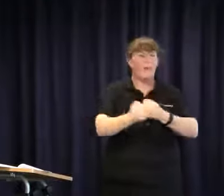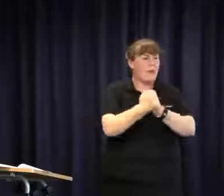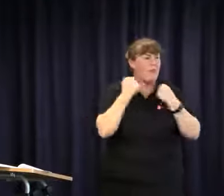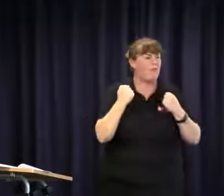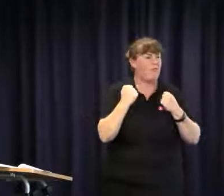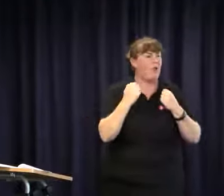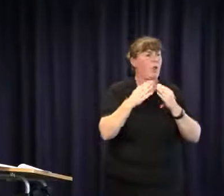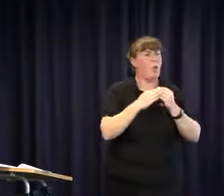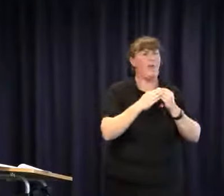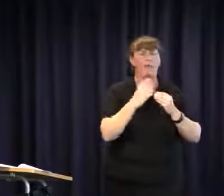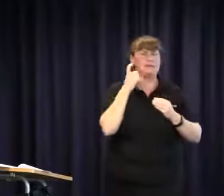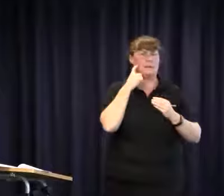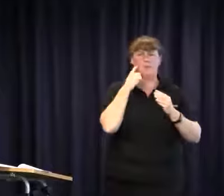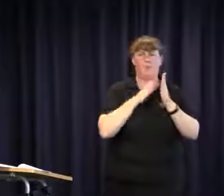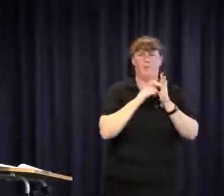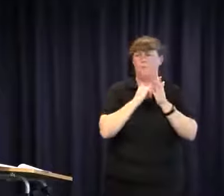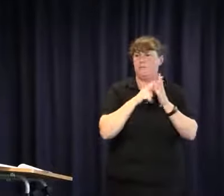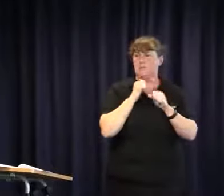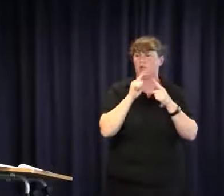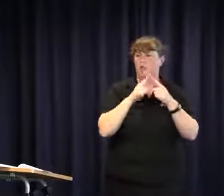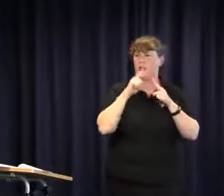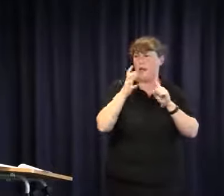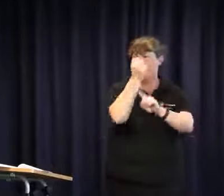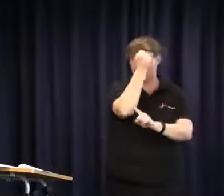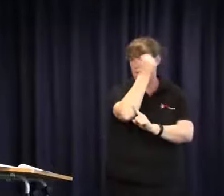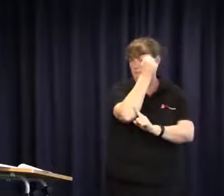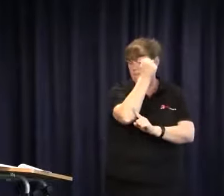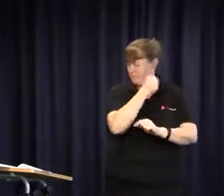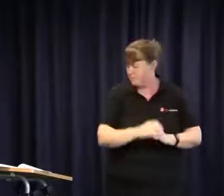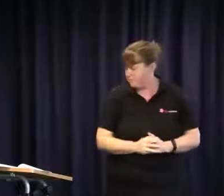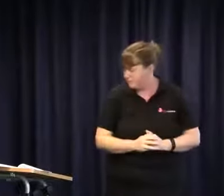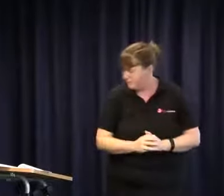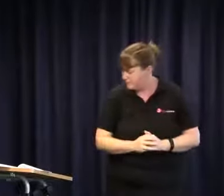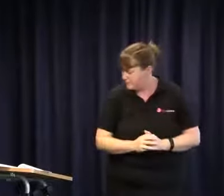but you need to sustain it, you need to be powerful and have a simple message and aim